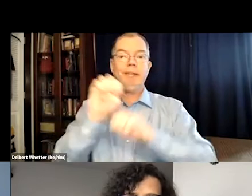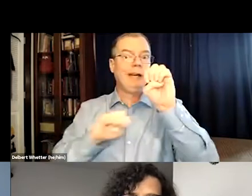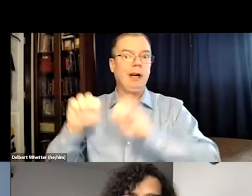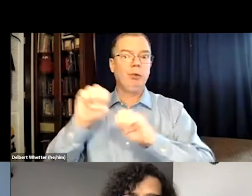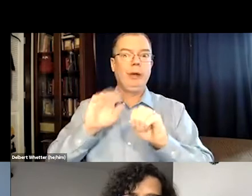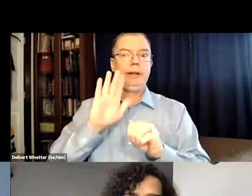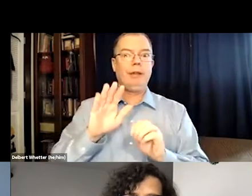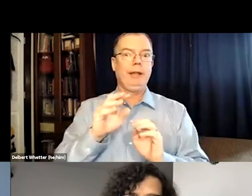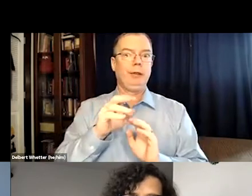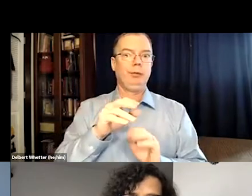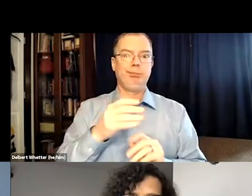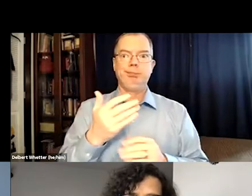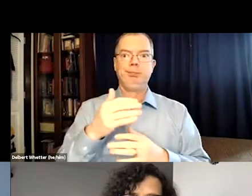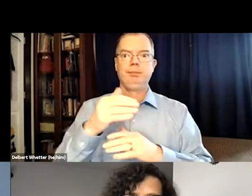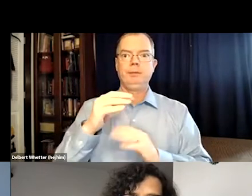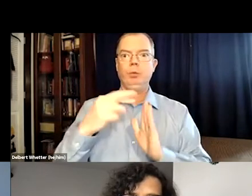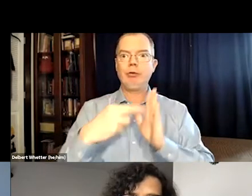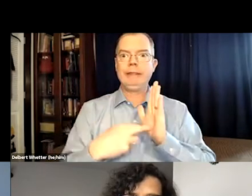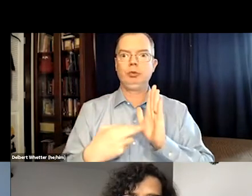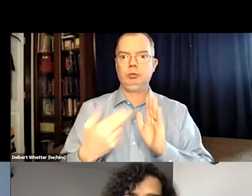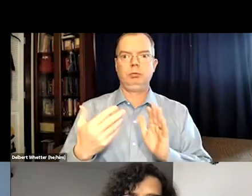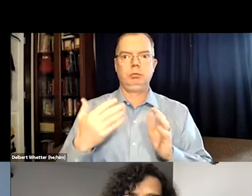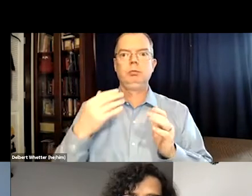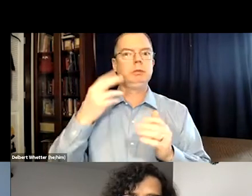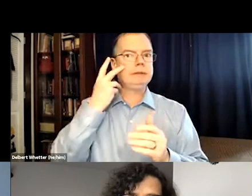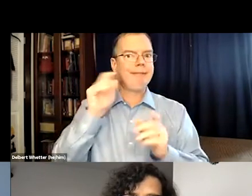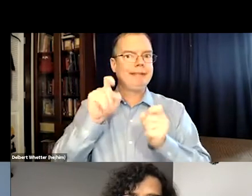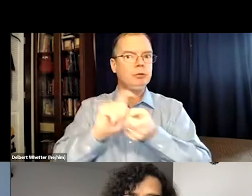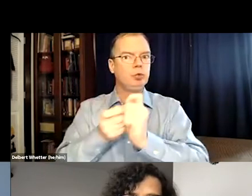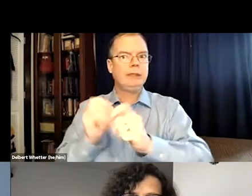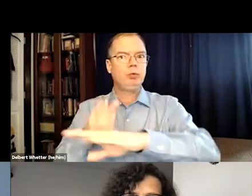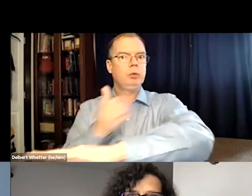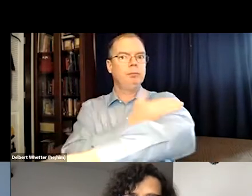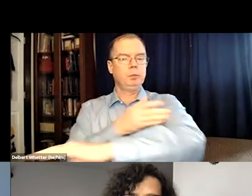far as the FCC goes because they will reevaluate their regulations